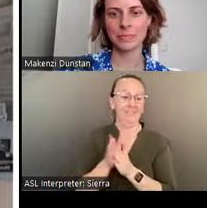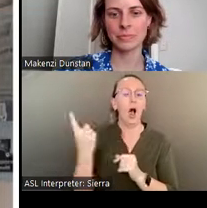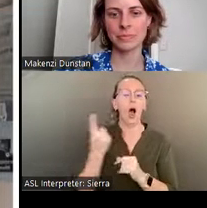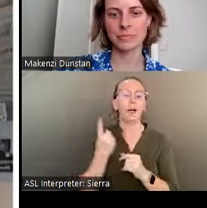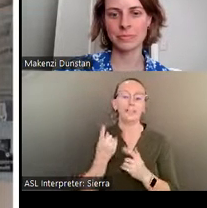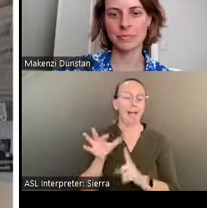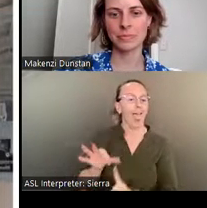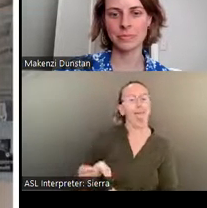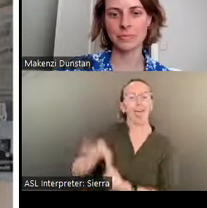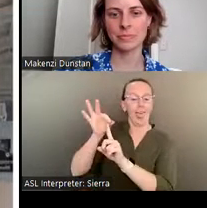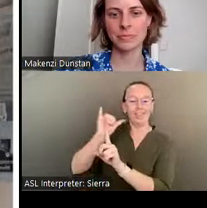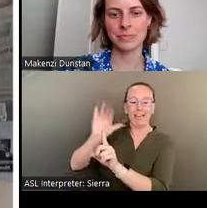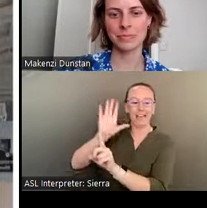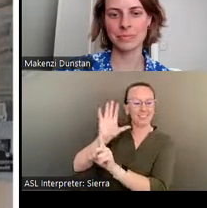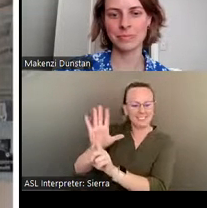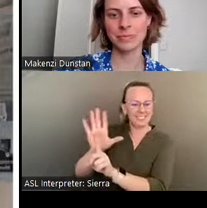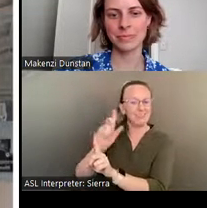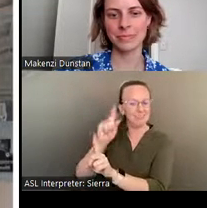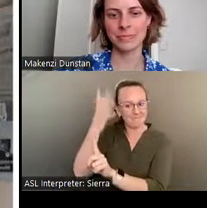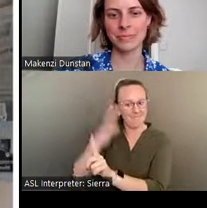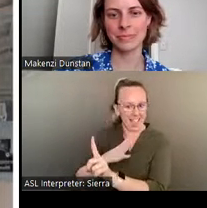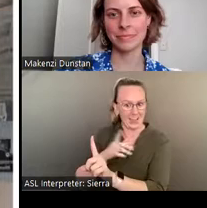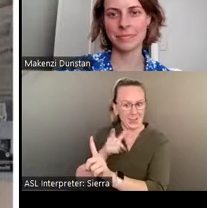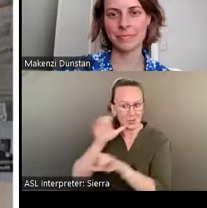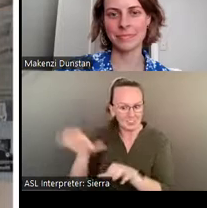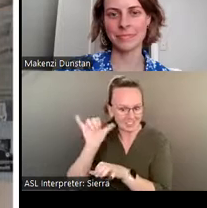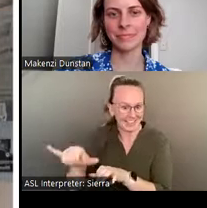of Eddie Owens Martin. And pass upon next slide, please.